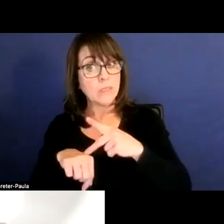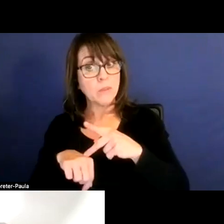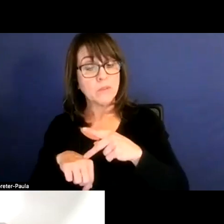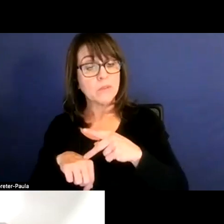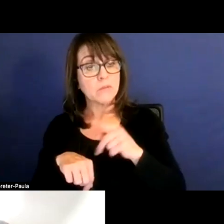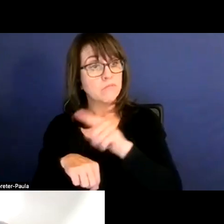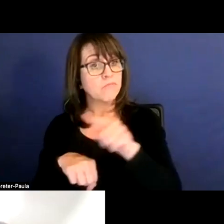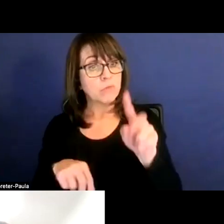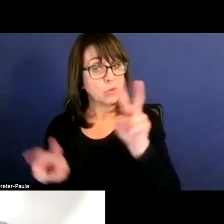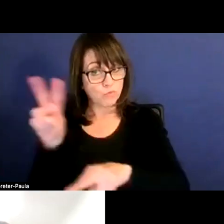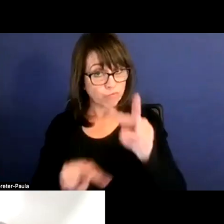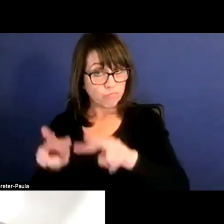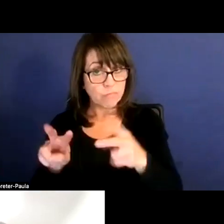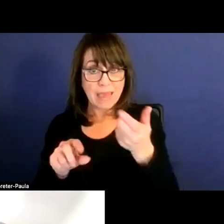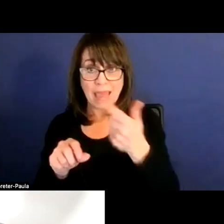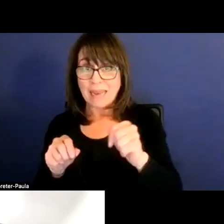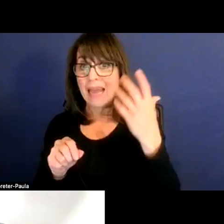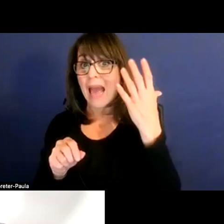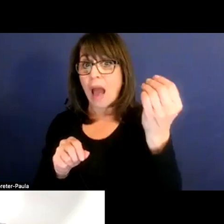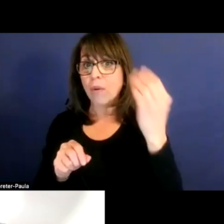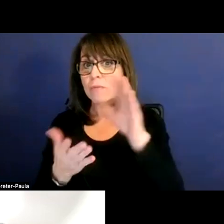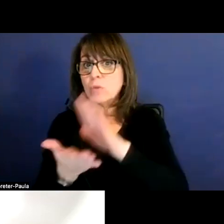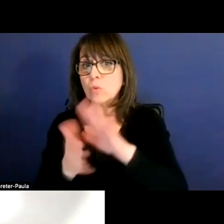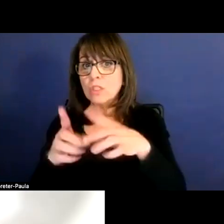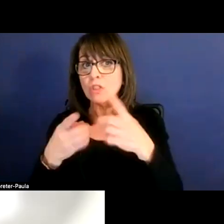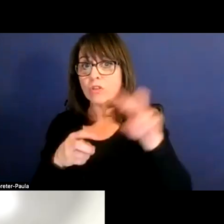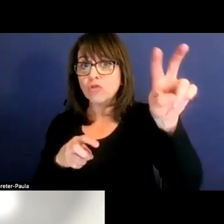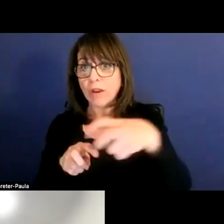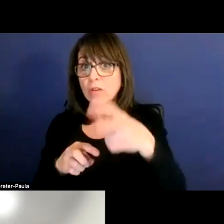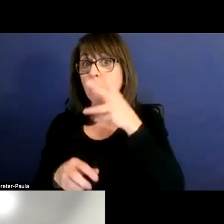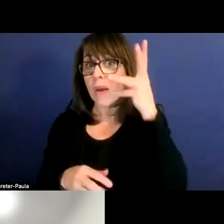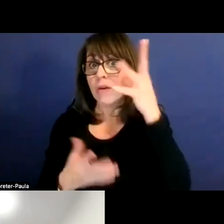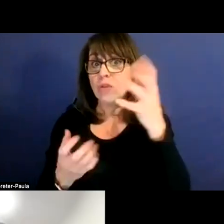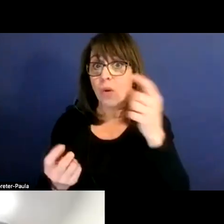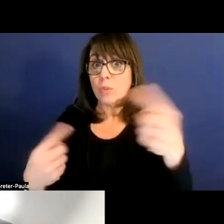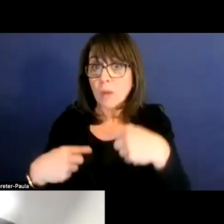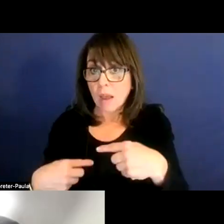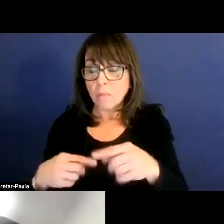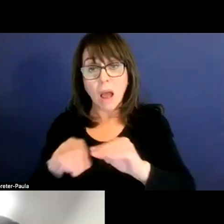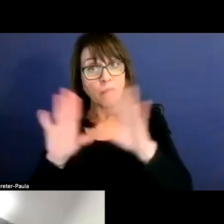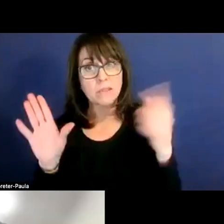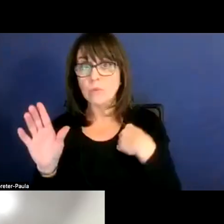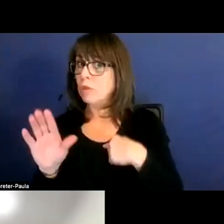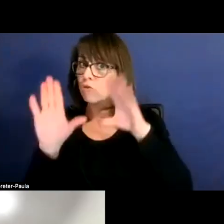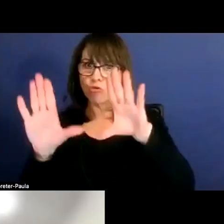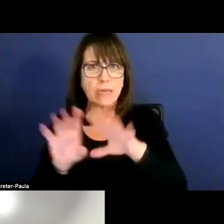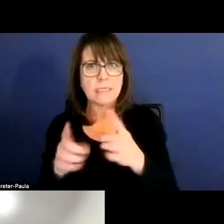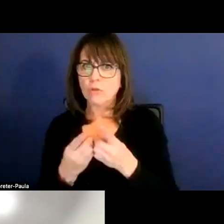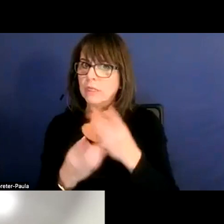to take a look at any of our school district transfers that parents wanna come. Obviously, we are a great district and some parents wanna come here.